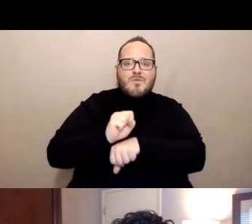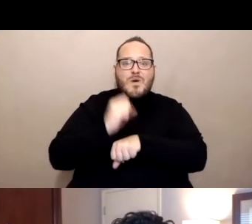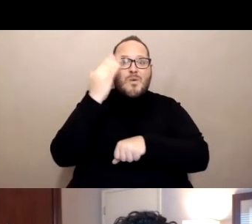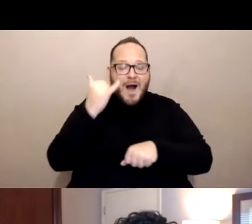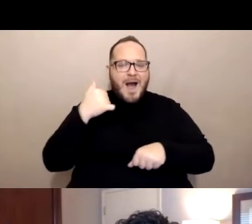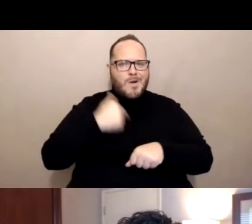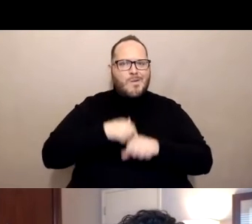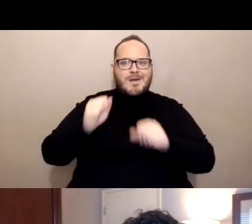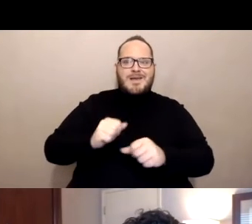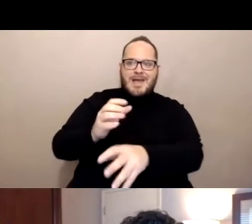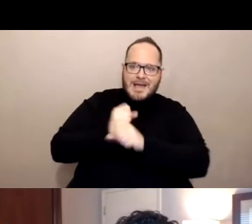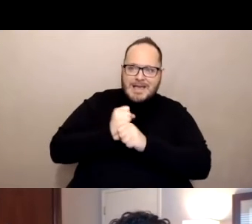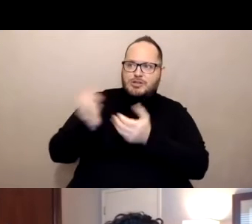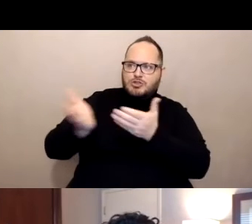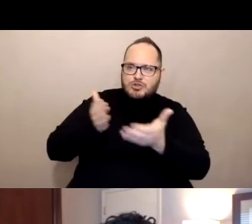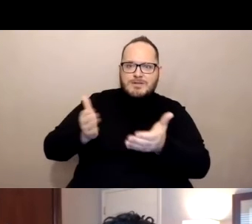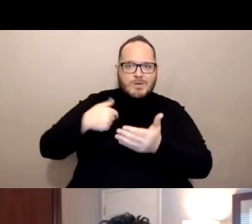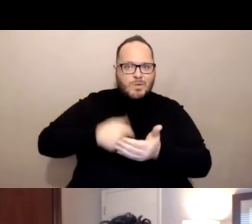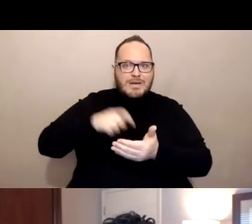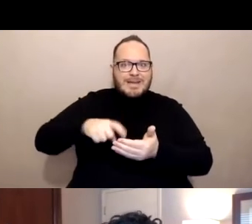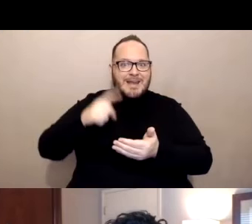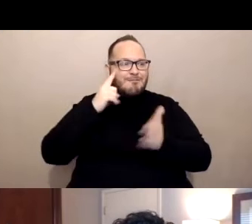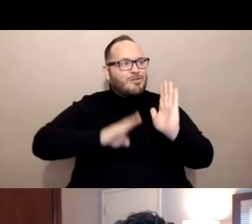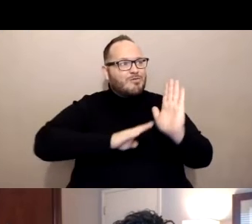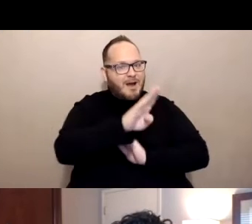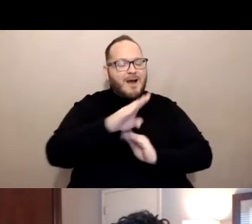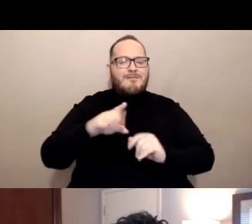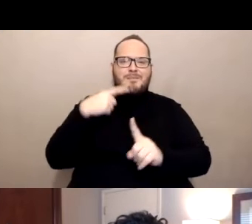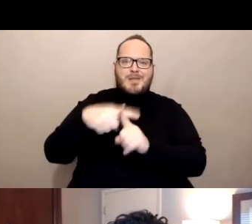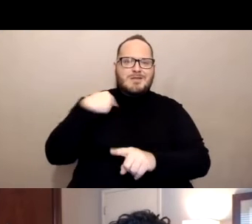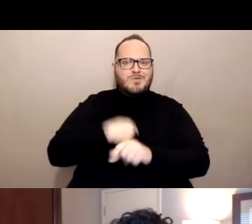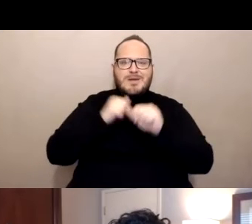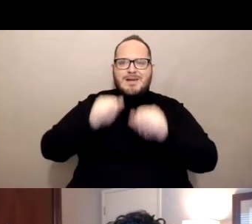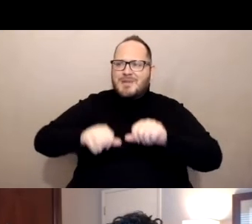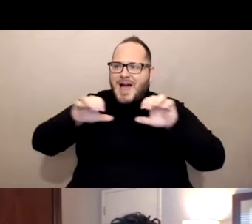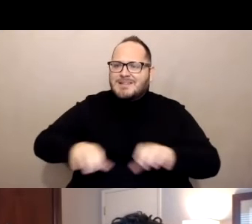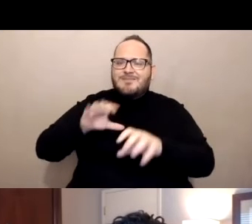and to actively communicate, be involved, engage in and participate in our communities.